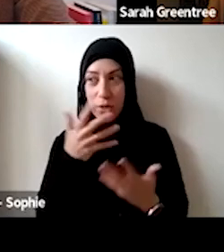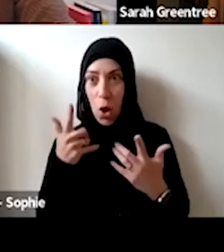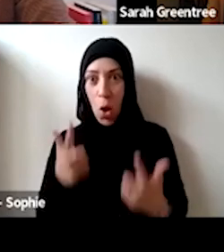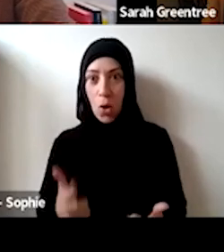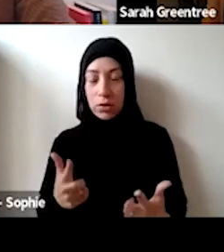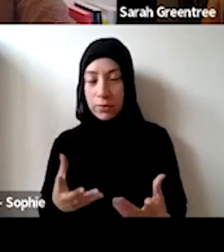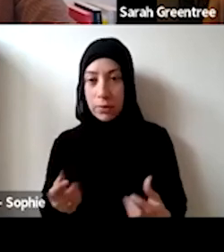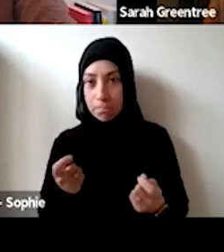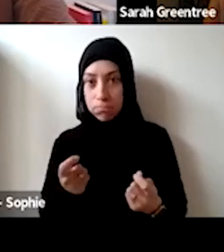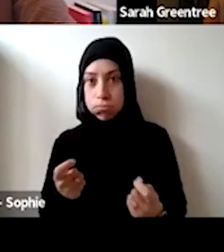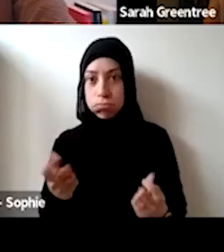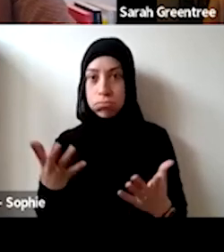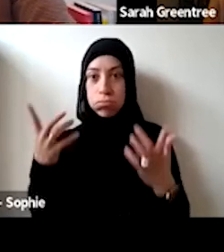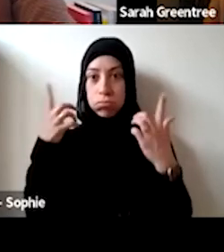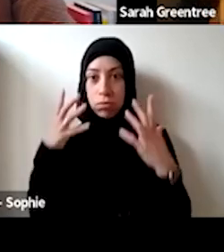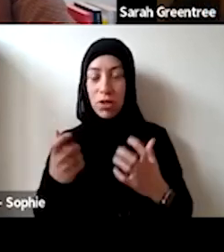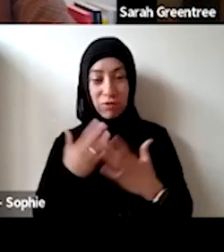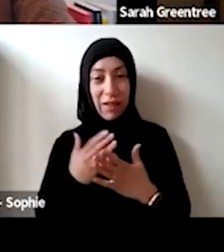done right by both the executive team and the